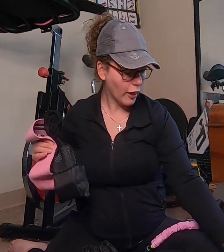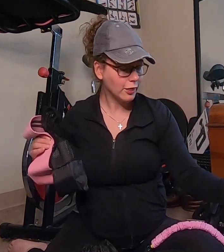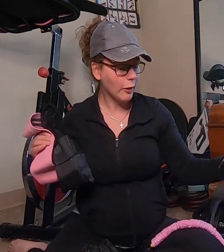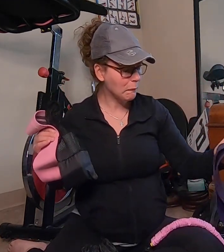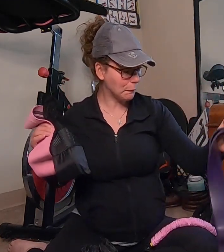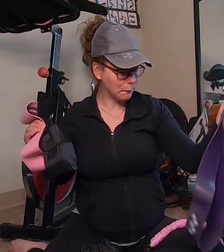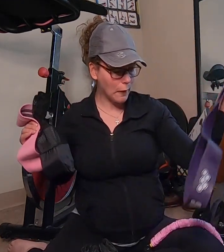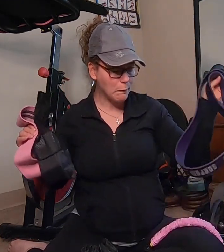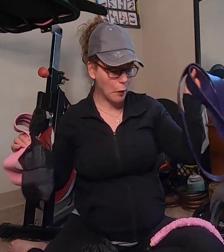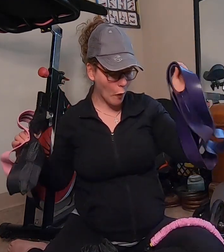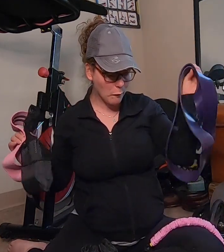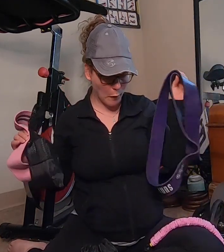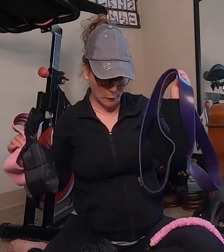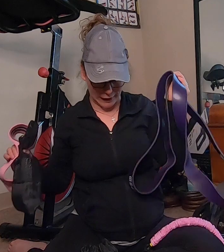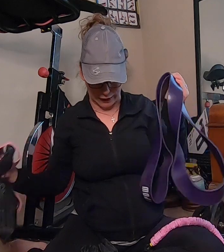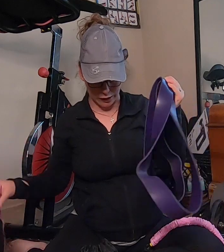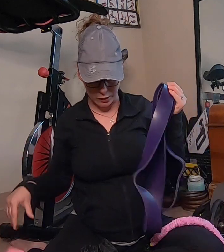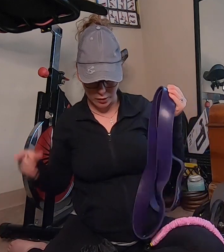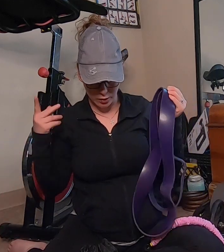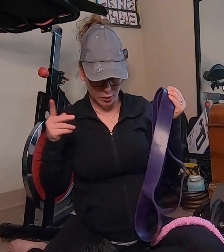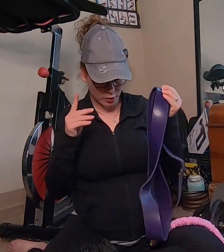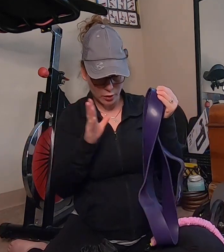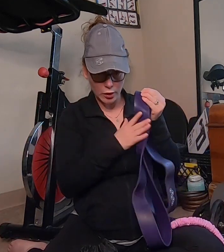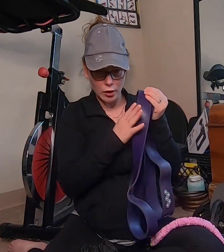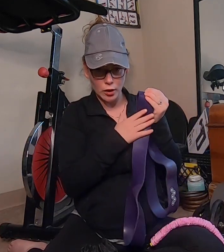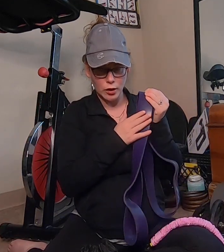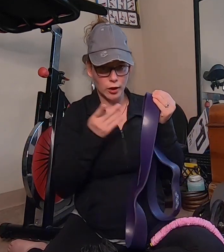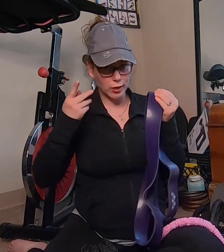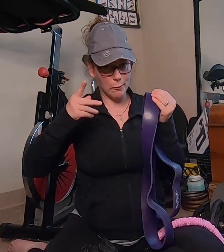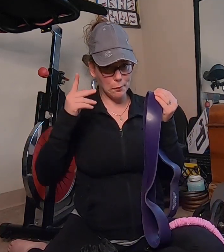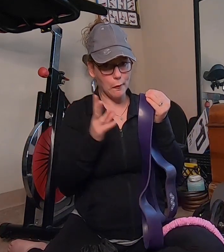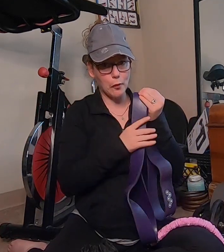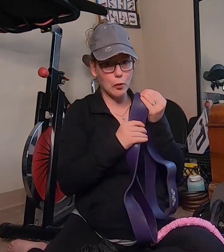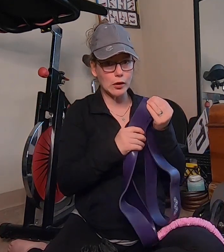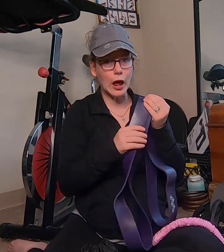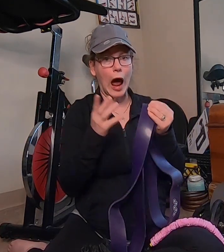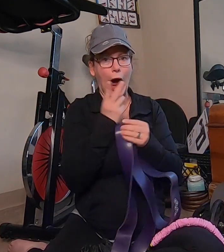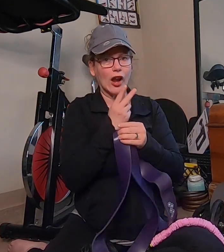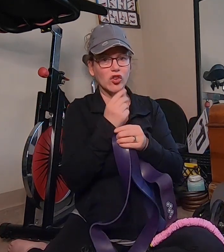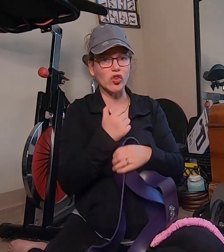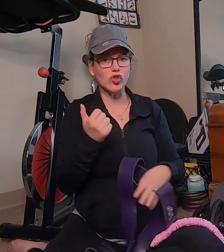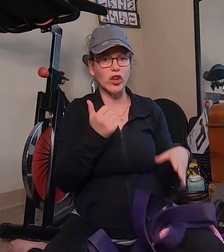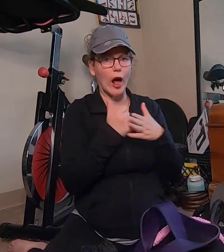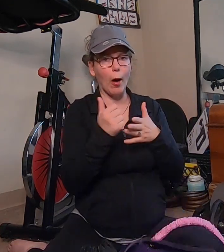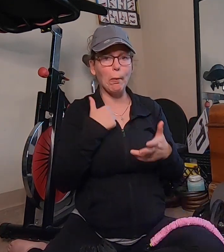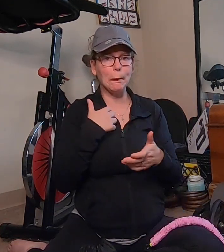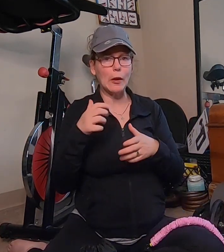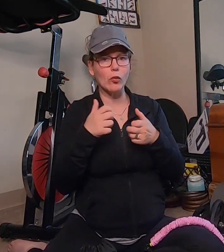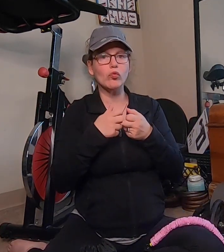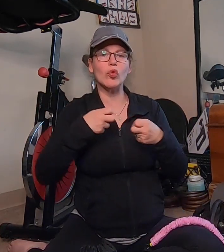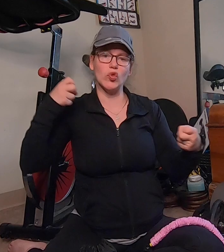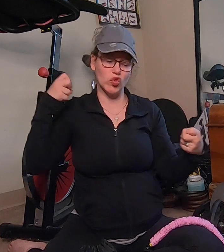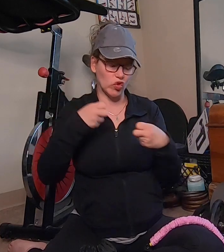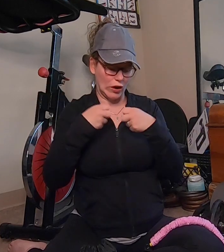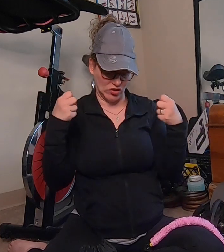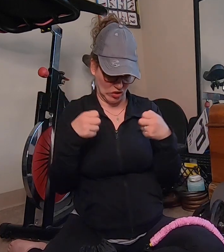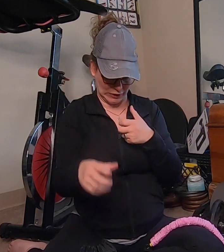and this big purple band the purple one I used to help me stretch